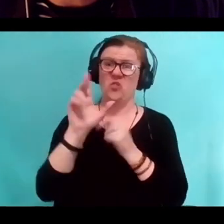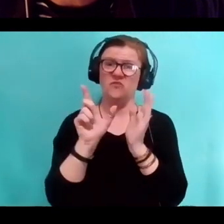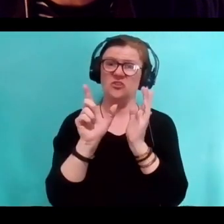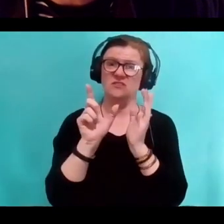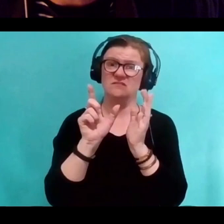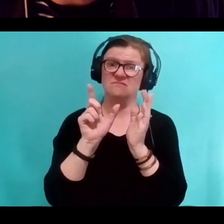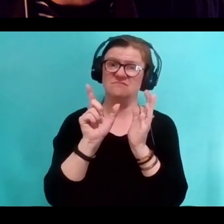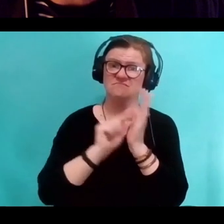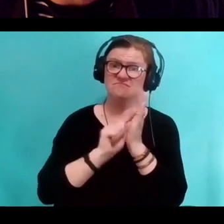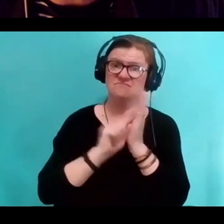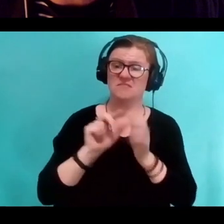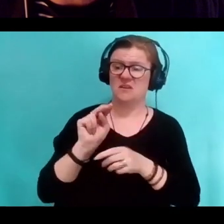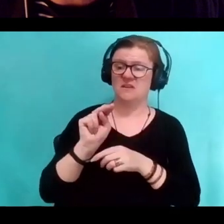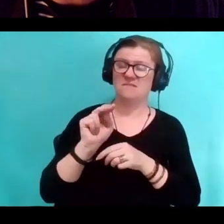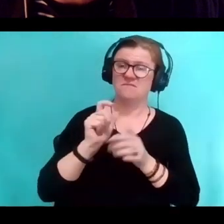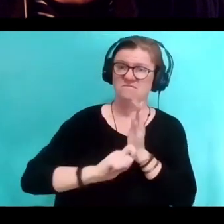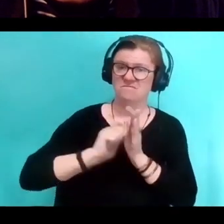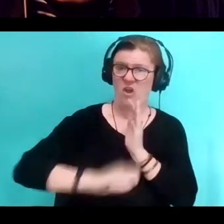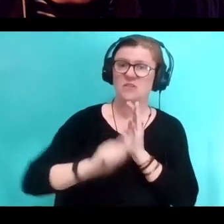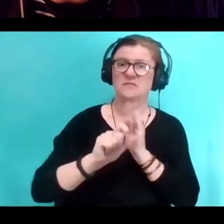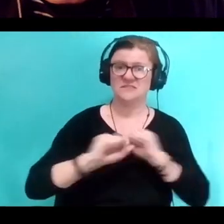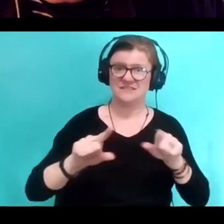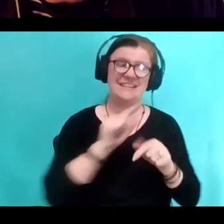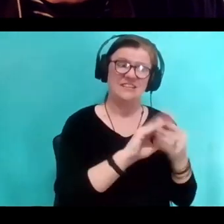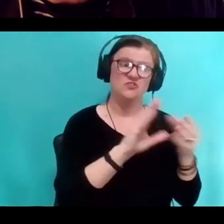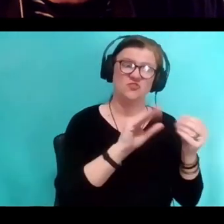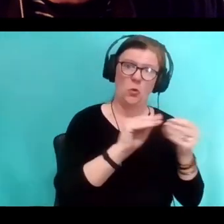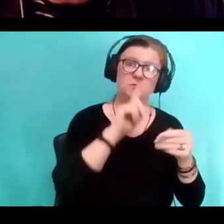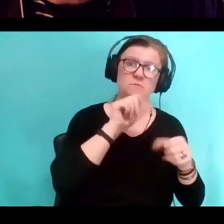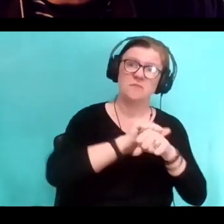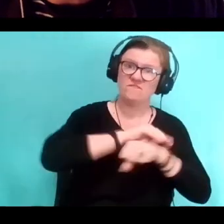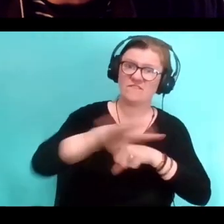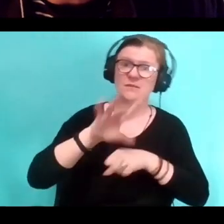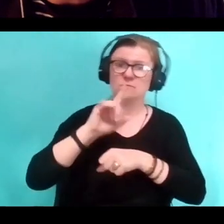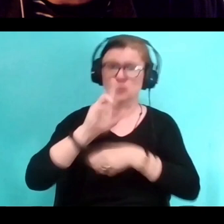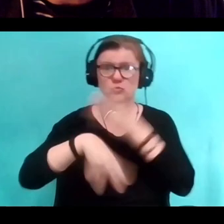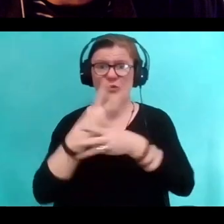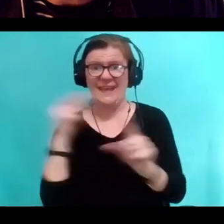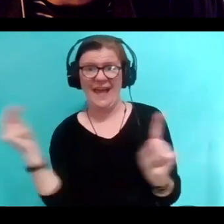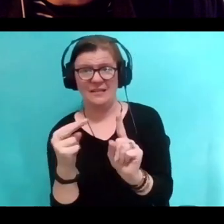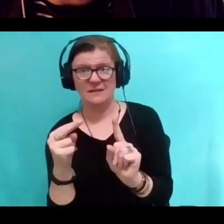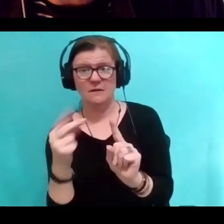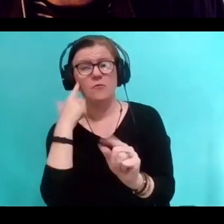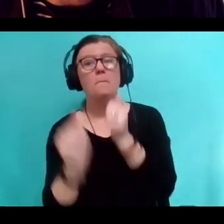these narratives shape the reality for a majority of human beings.